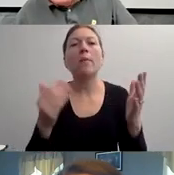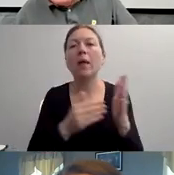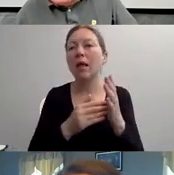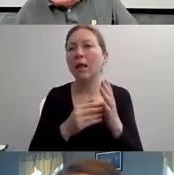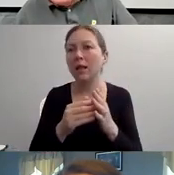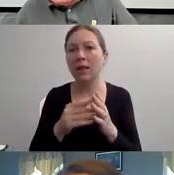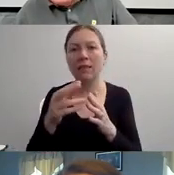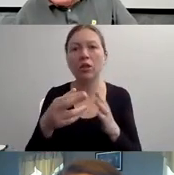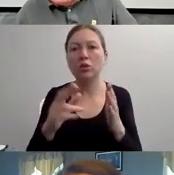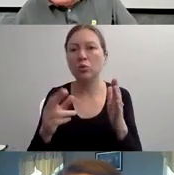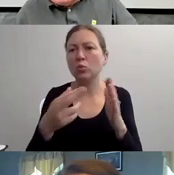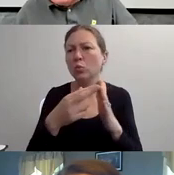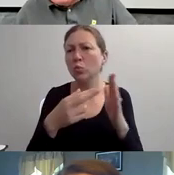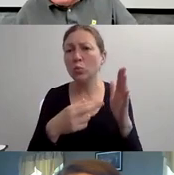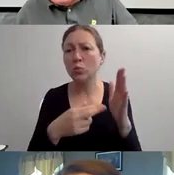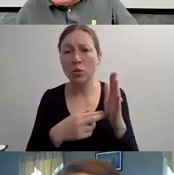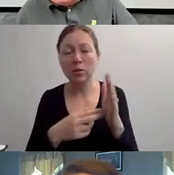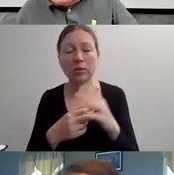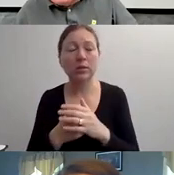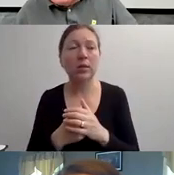THE MOVIE MARGARITA WITH A STRAW.